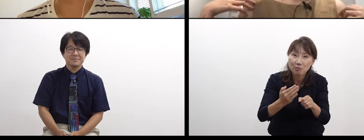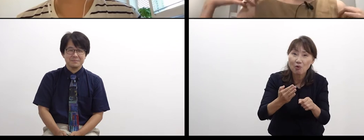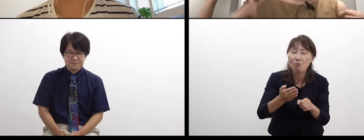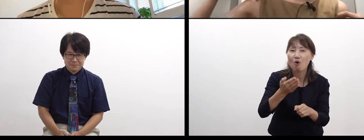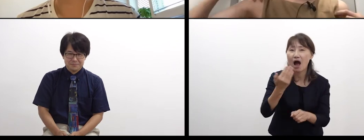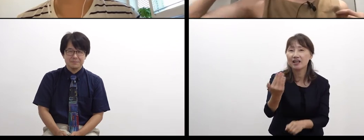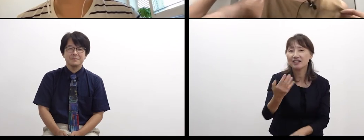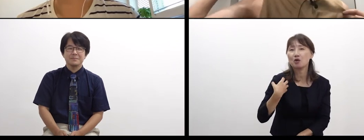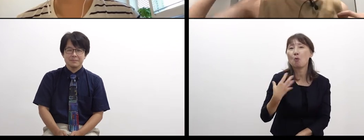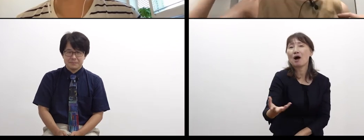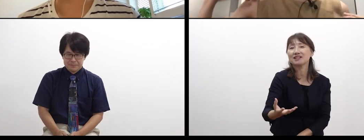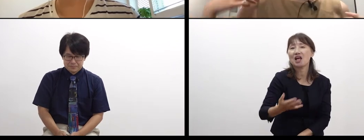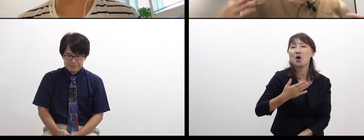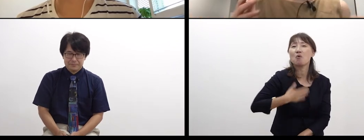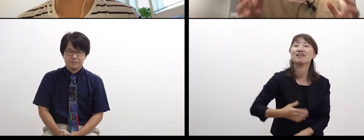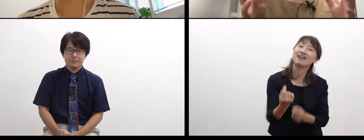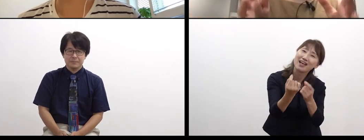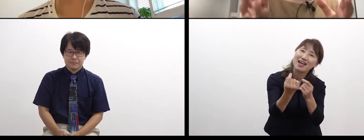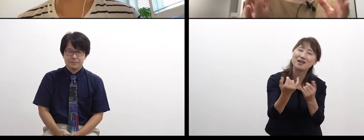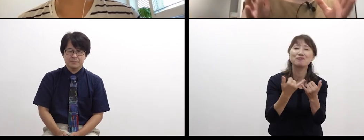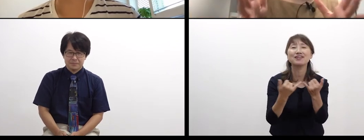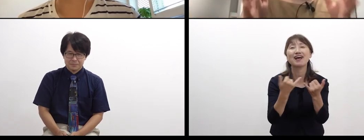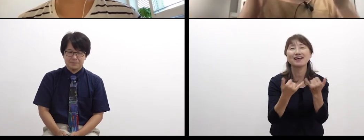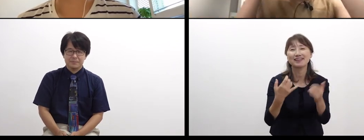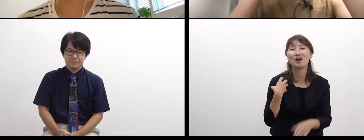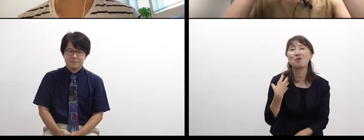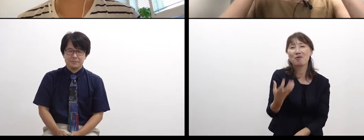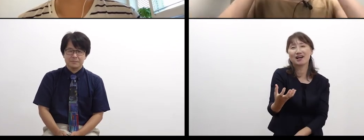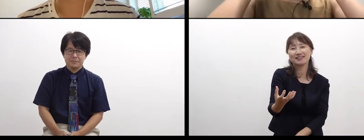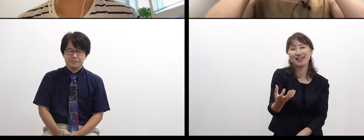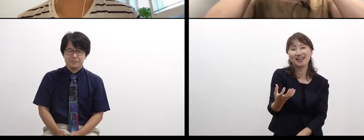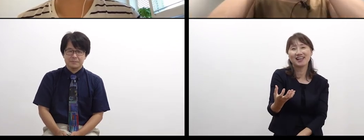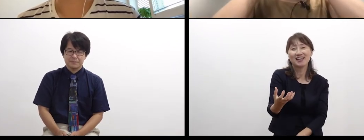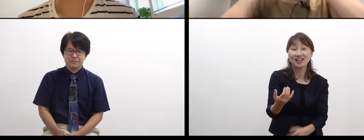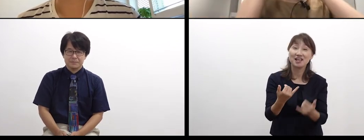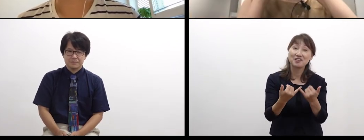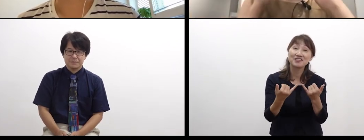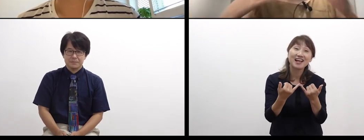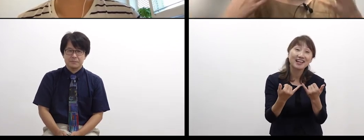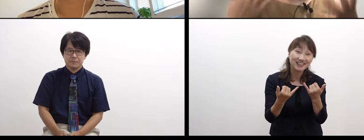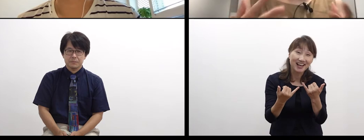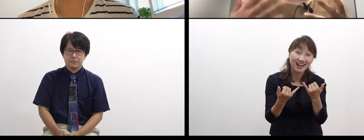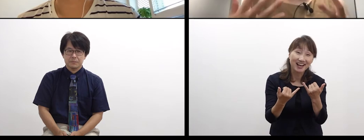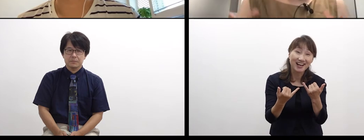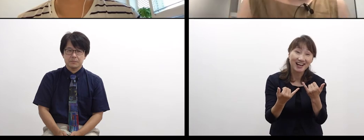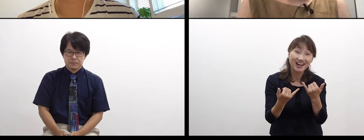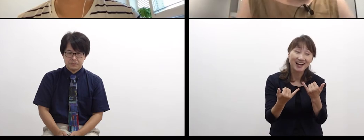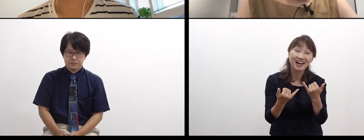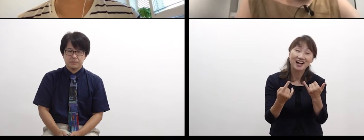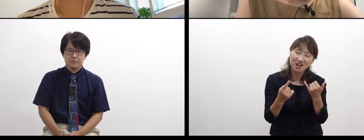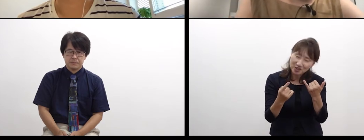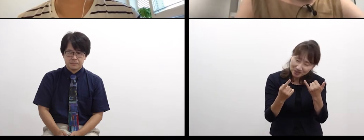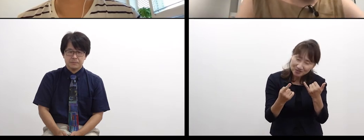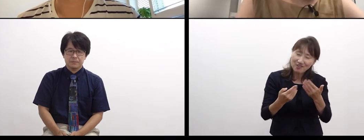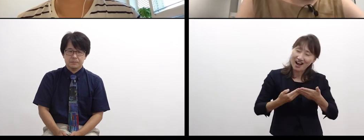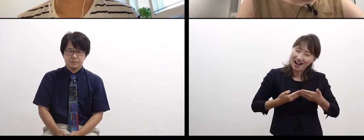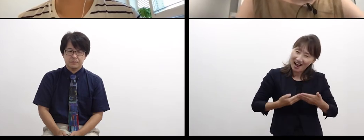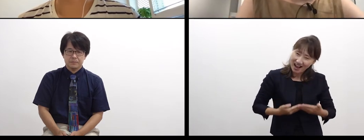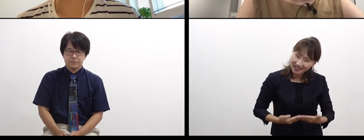that we can somehow understand what others say, even if we can’t communicate well.